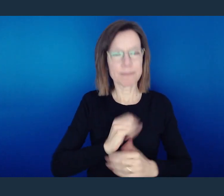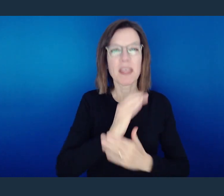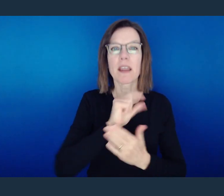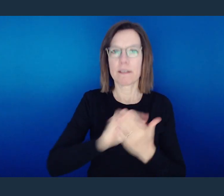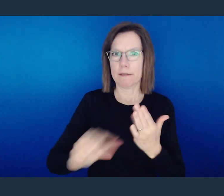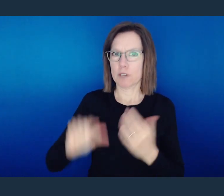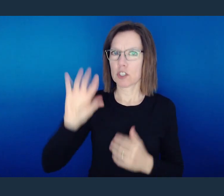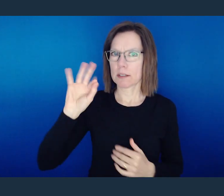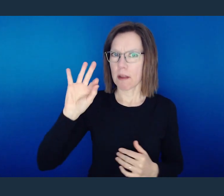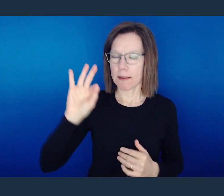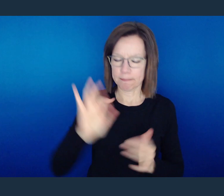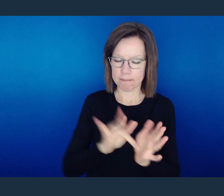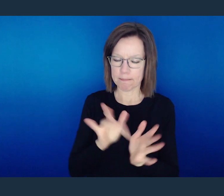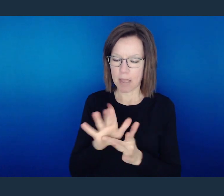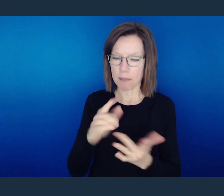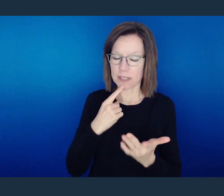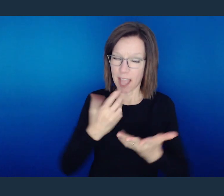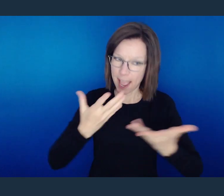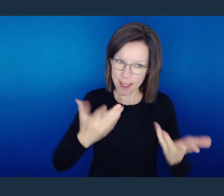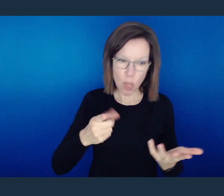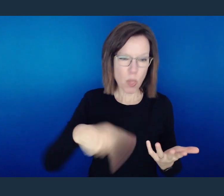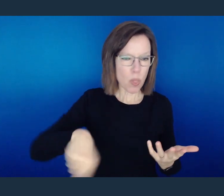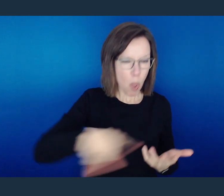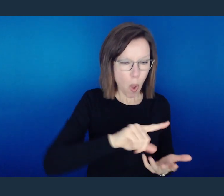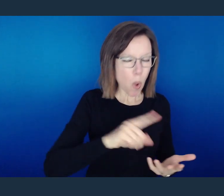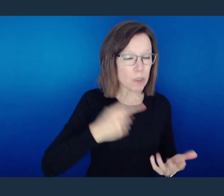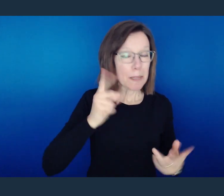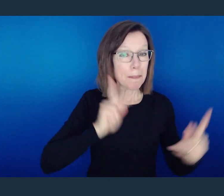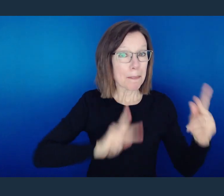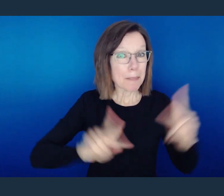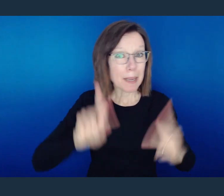And then it comes up in verse 9, and the Bible says, "There will be tribulation and distress